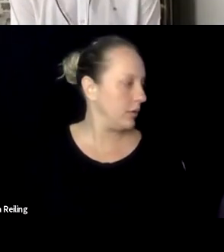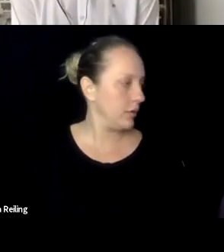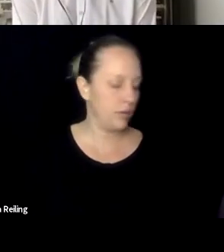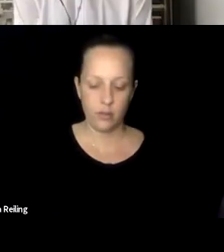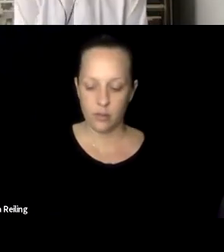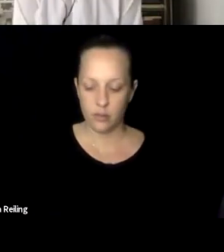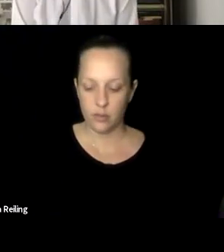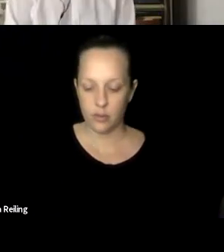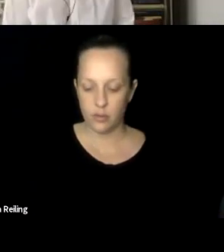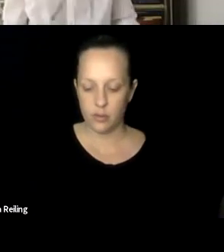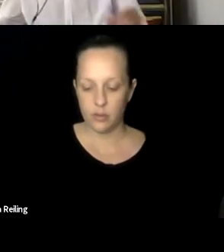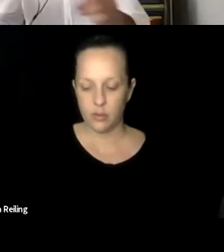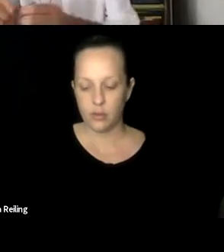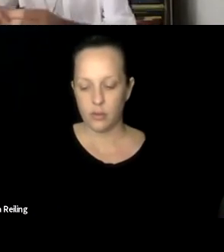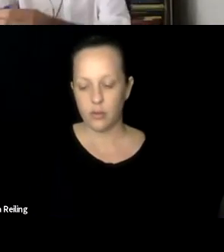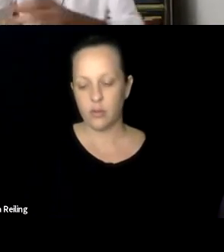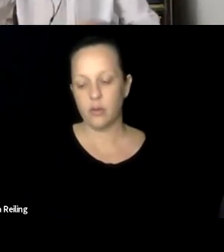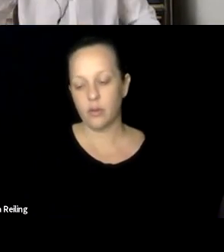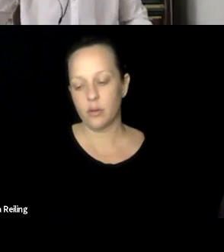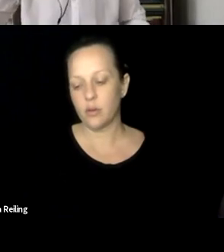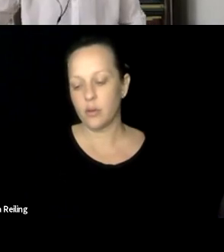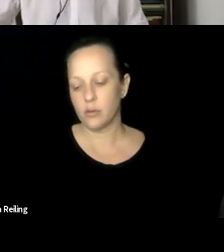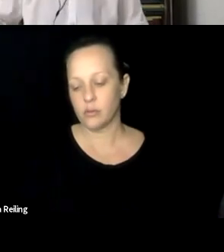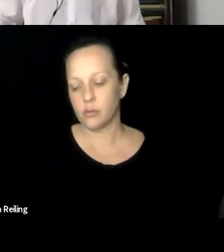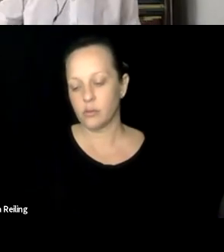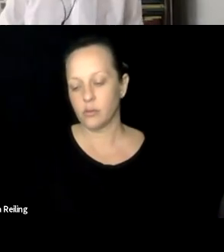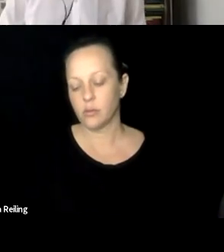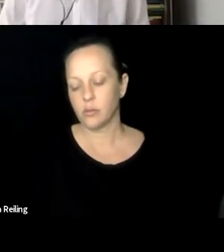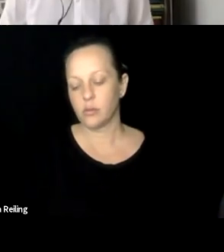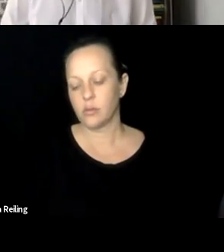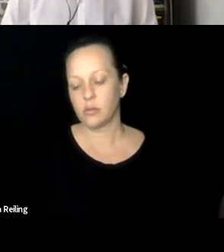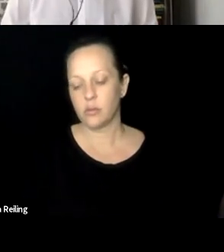both already mentioned. >> ALEJANDRO RODRIGUEZ ASCASO: T